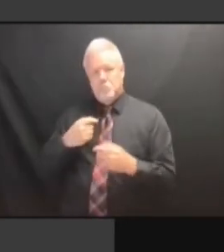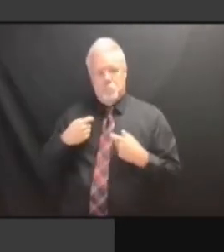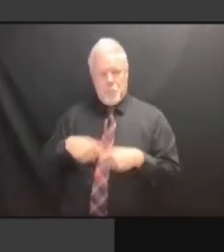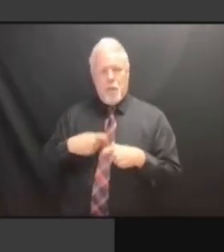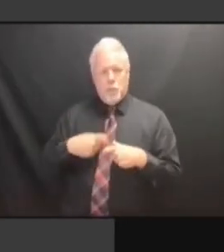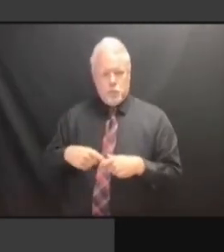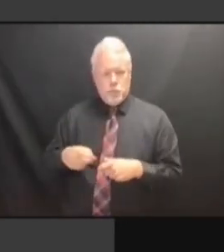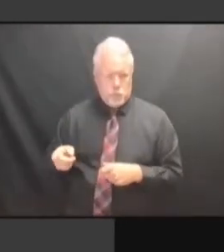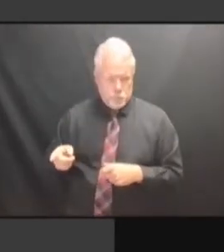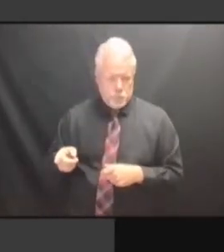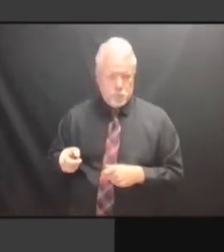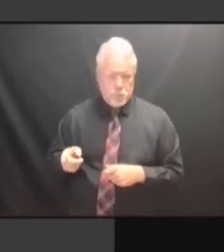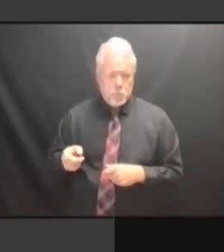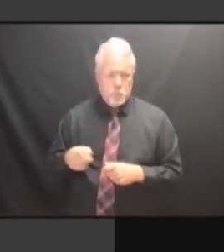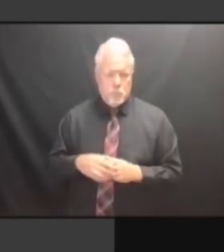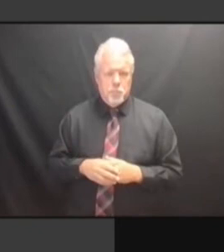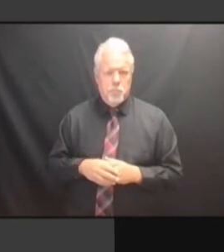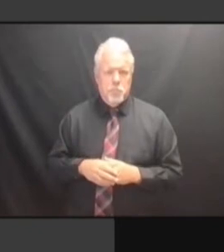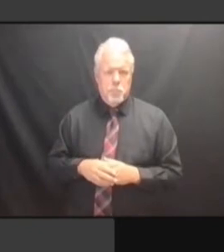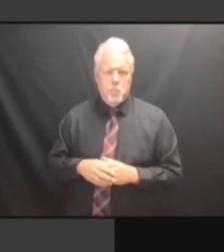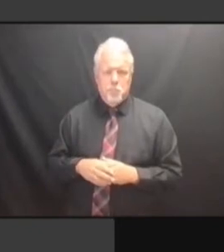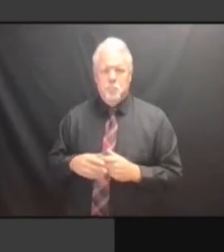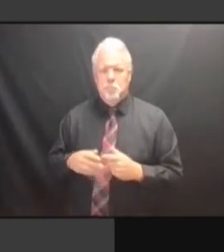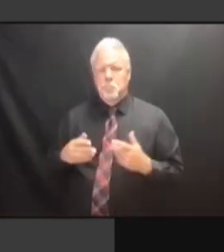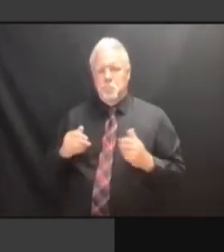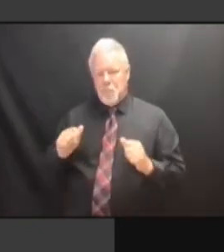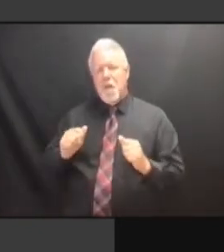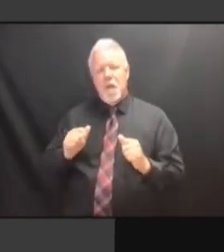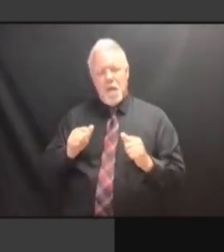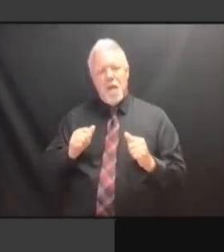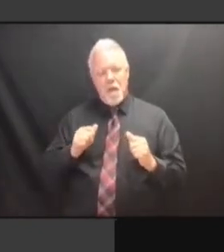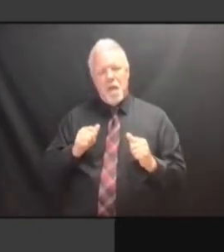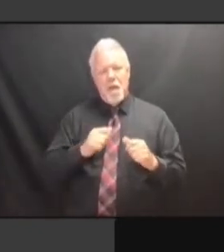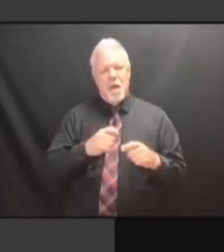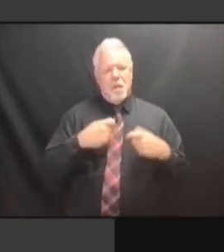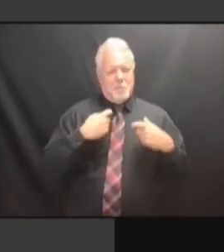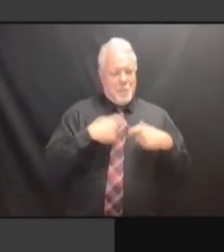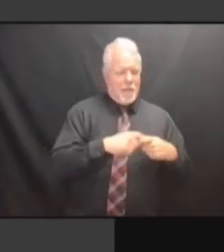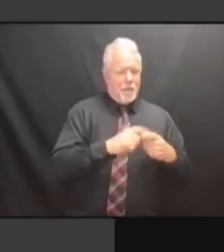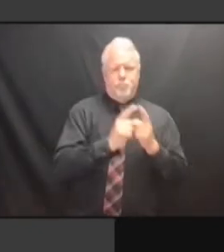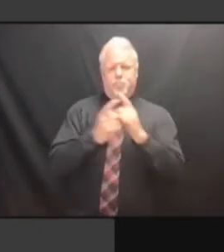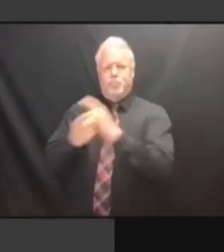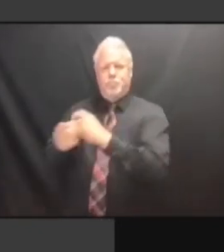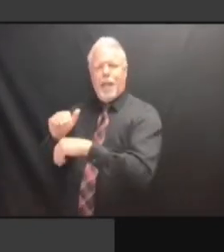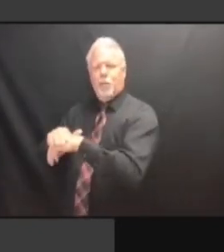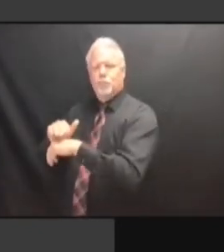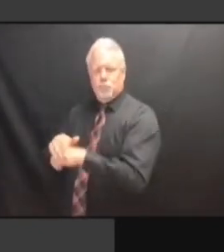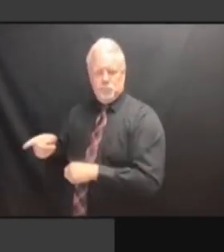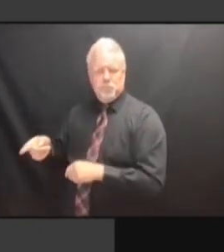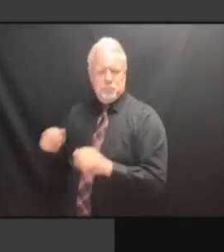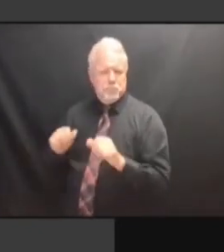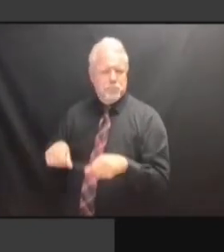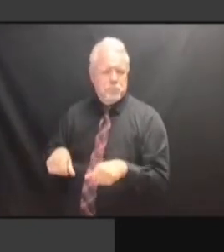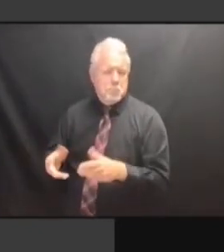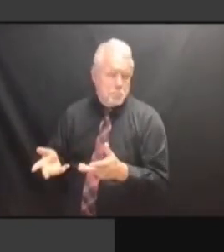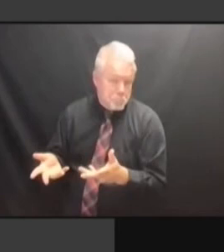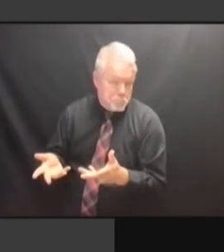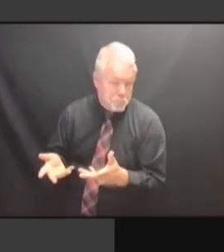I DON'T BELIEVE SPANISH. SPANISH. SPANISH. >> SPANISH. >> IF SPANISH. >> IF WE SPANISH. >> IF WE NEED SPANISH. >> IF WE NEED THE SPANISH. >> IF WE NEED THE TRANSLATIONS, IF WE NEED THE TRANSLATIONS, IF WE NEED THE TRANSLATIONS, I'LL